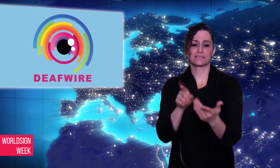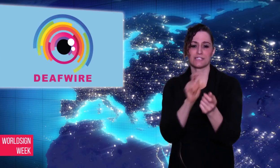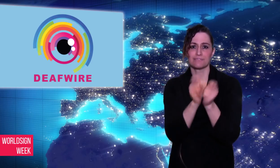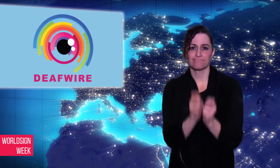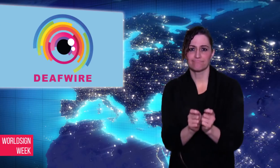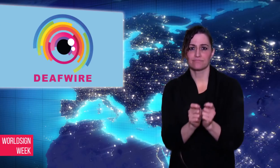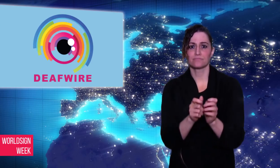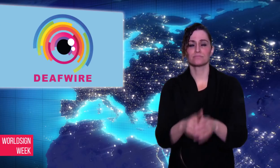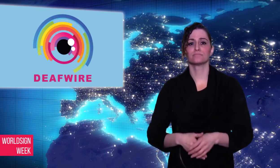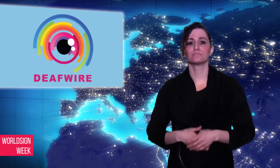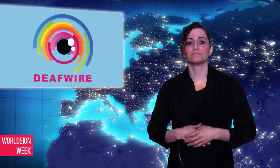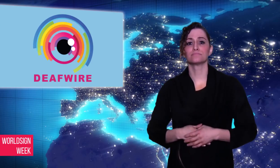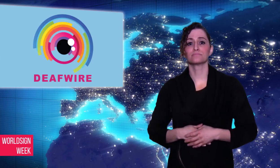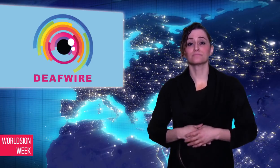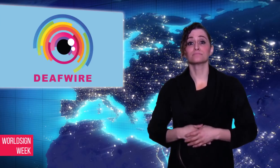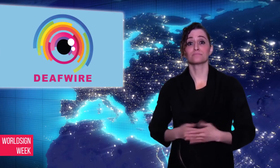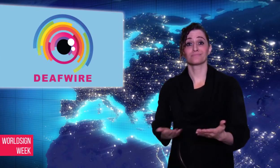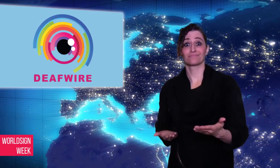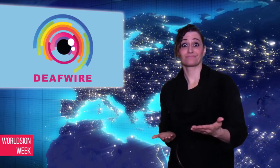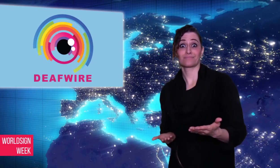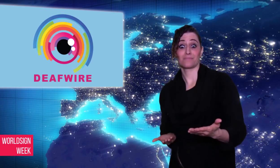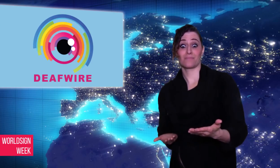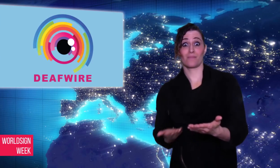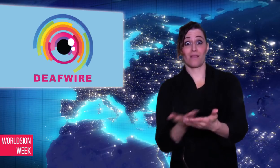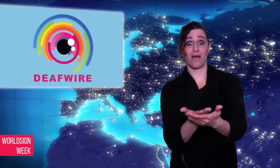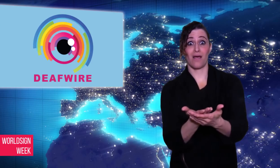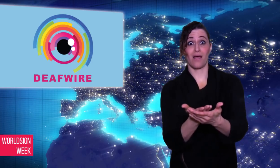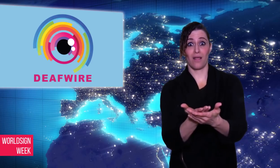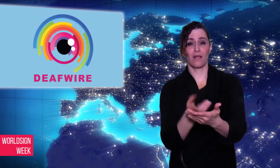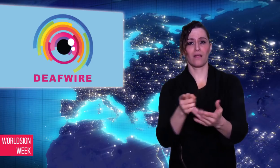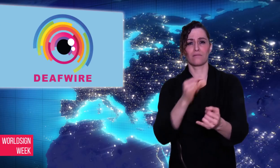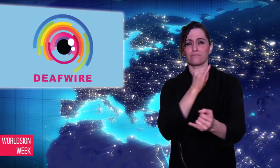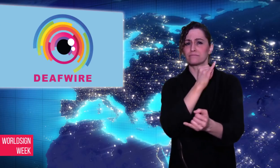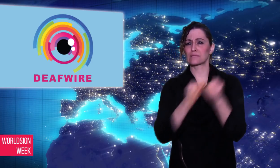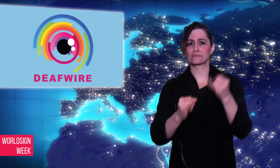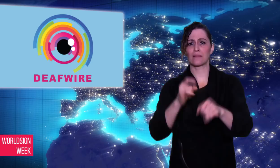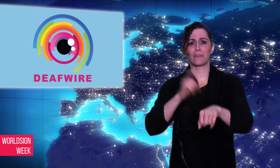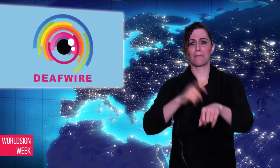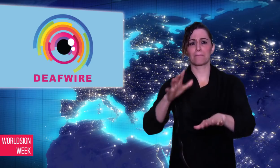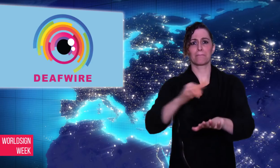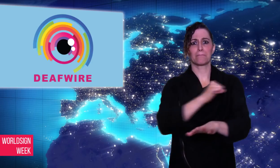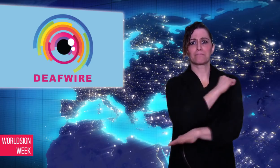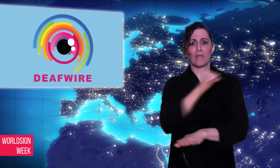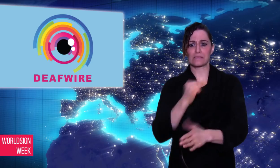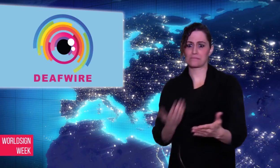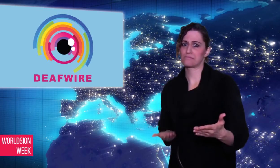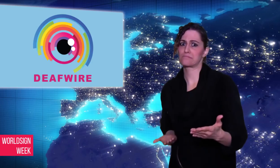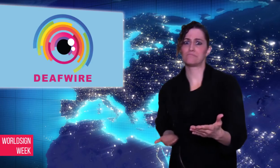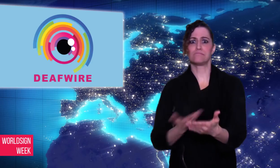and nurses. The bill was revised at the